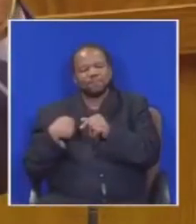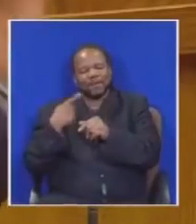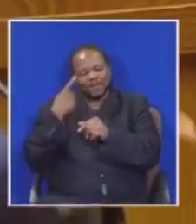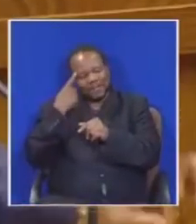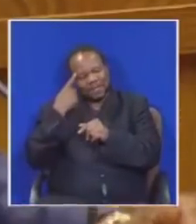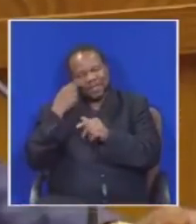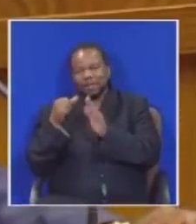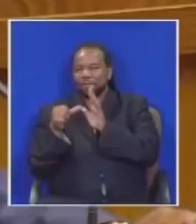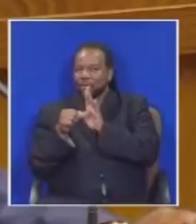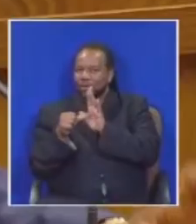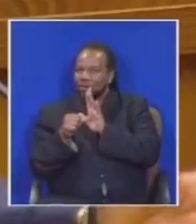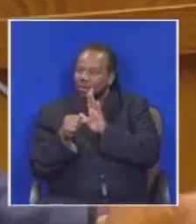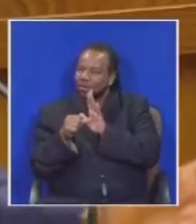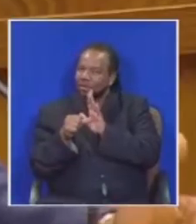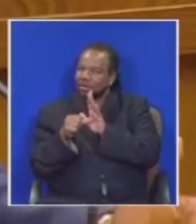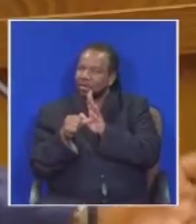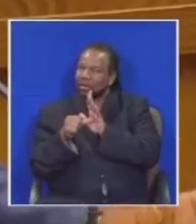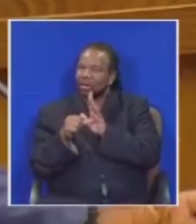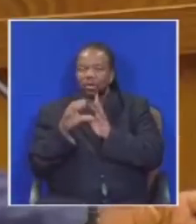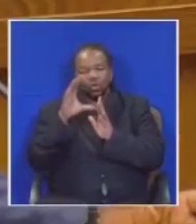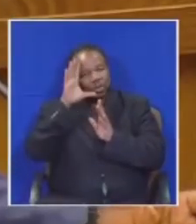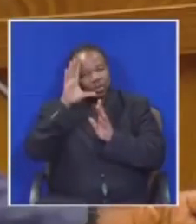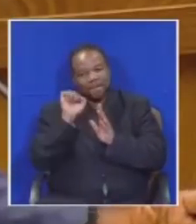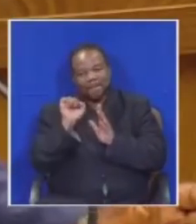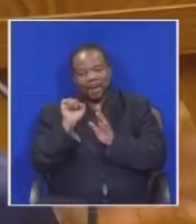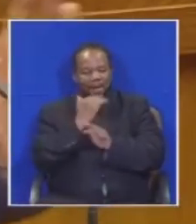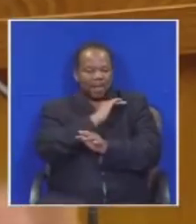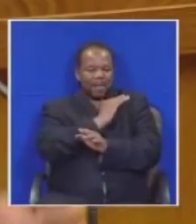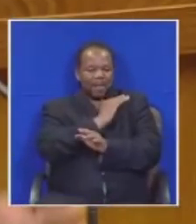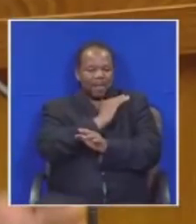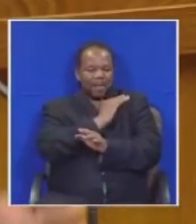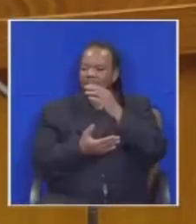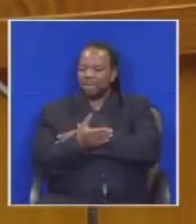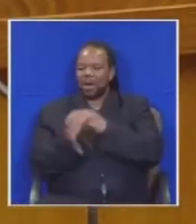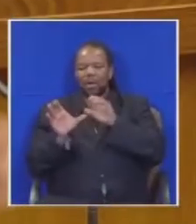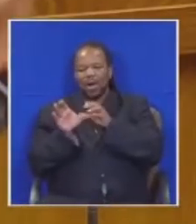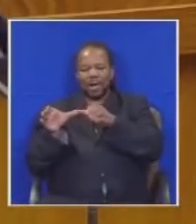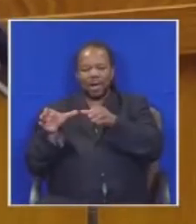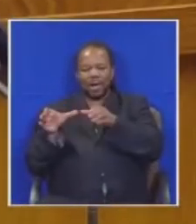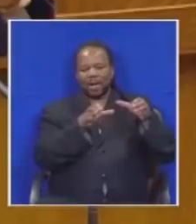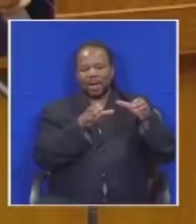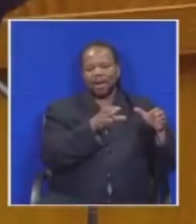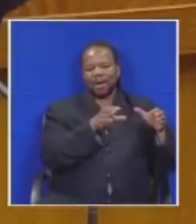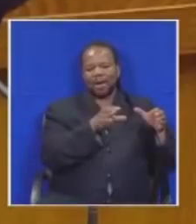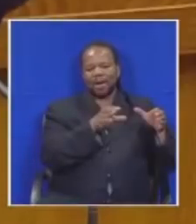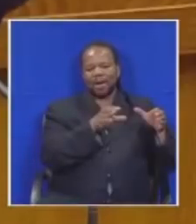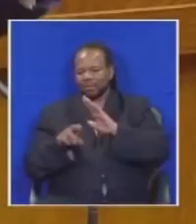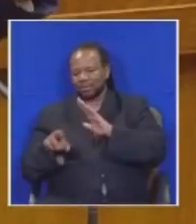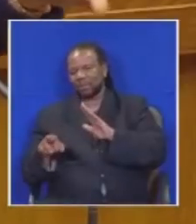remember the separation of powers Particularly if the matter is being handled by another